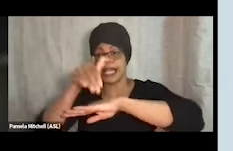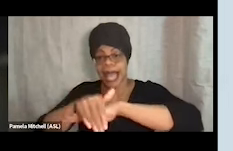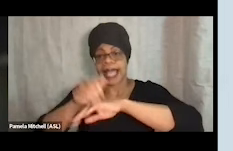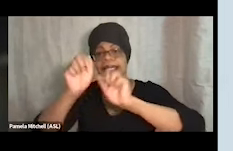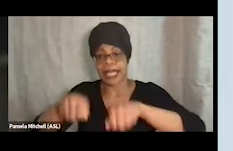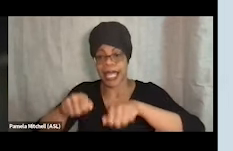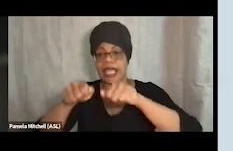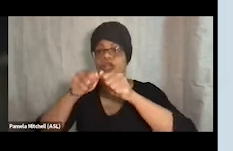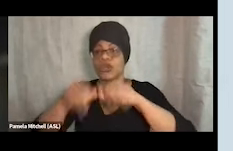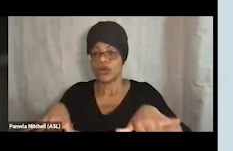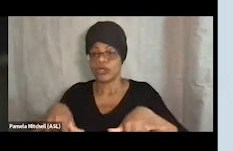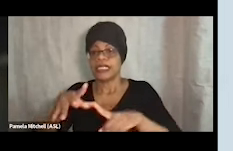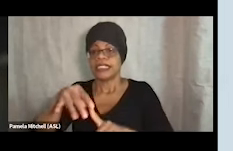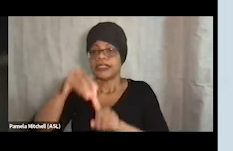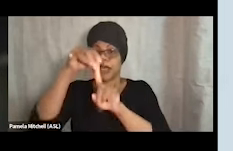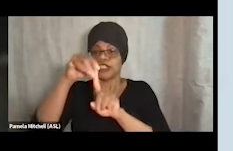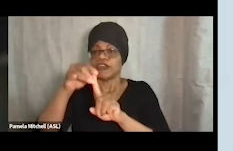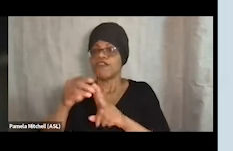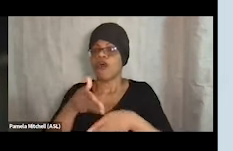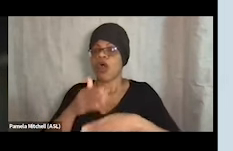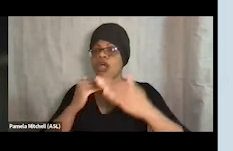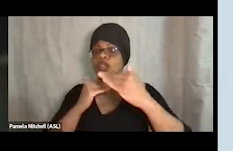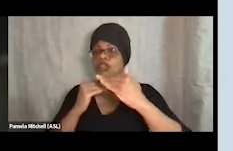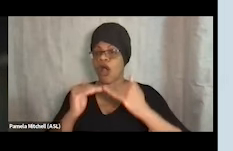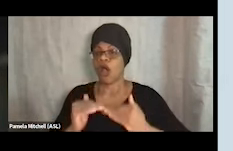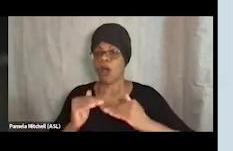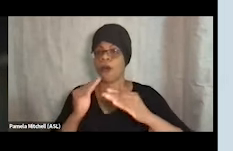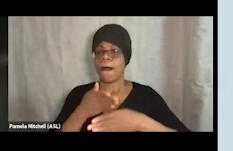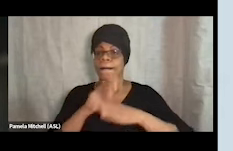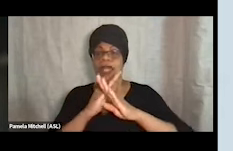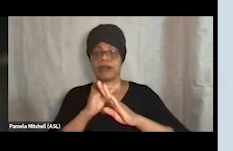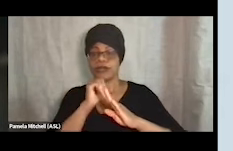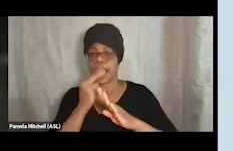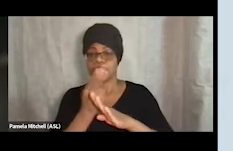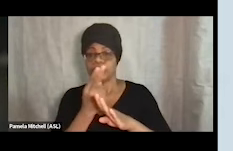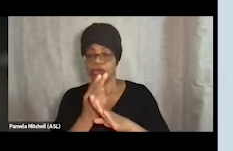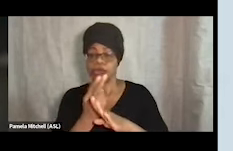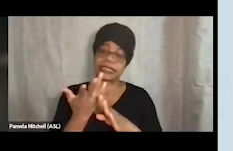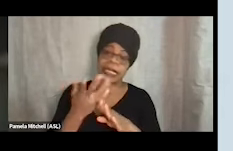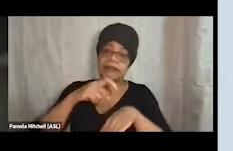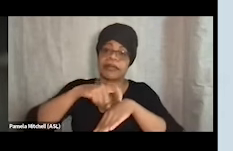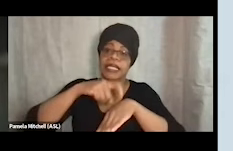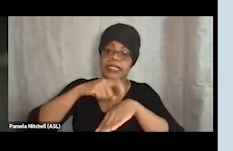especially for folks who are actively using, they're often longer lengths of time that someone can be out of shelter before they start